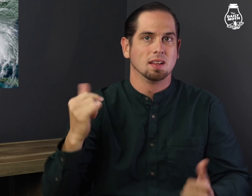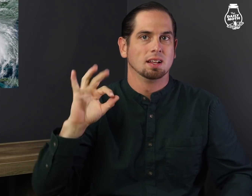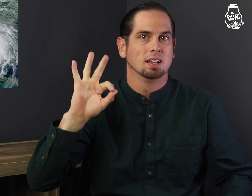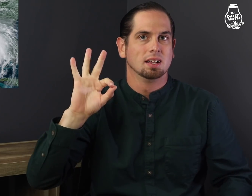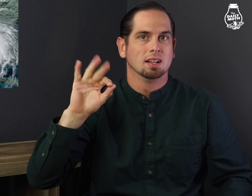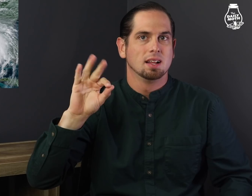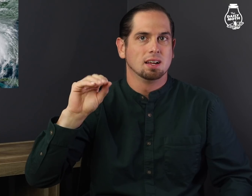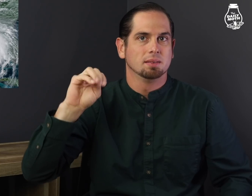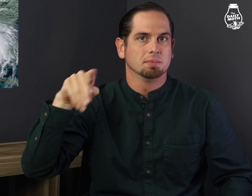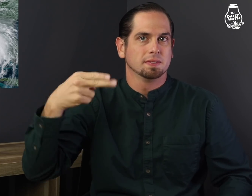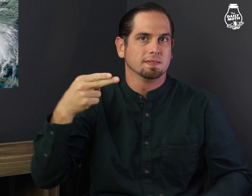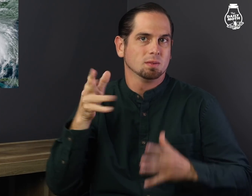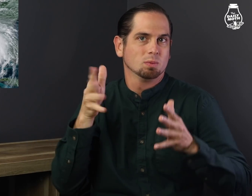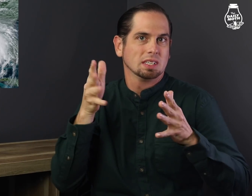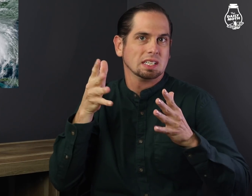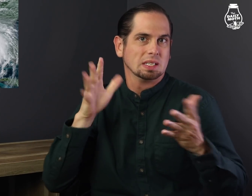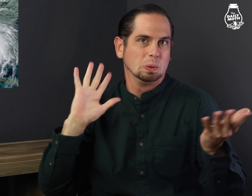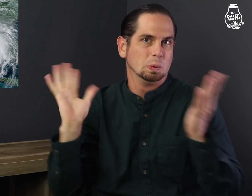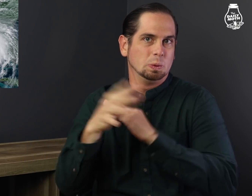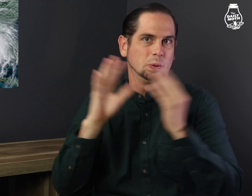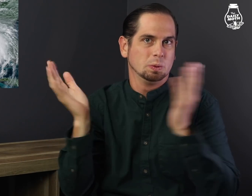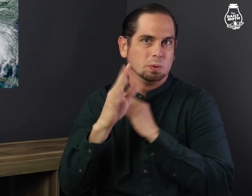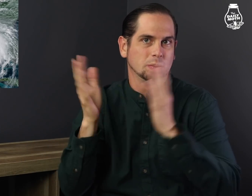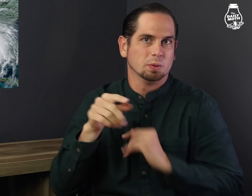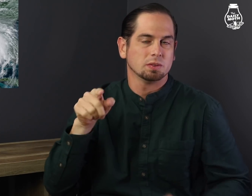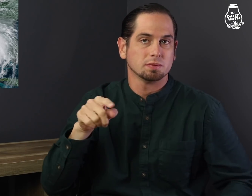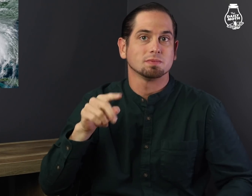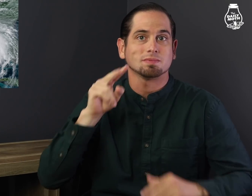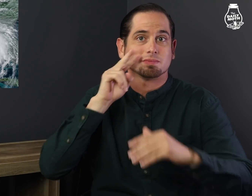It has 90 mph wind speeds.